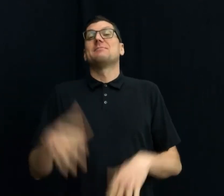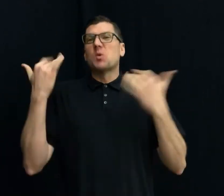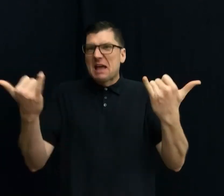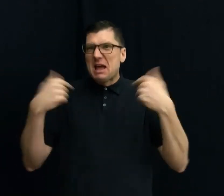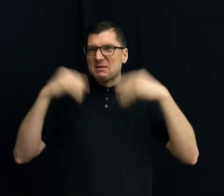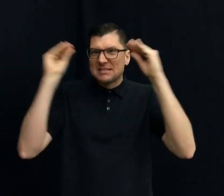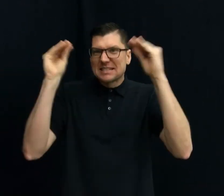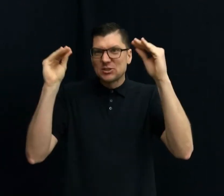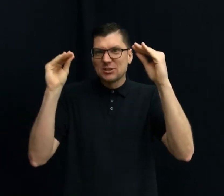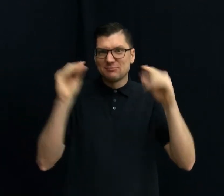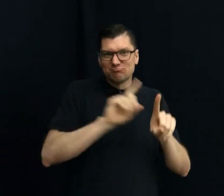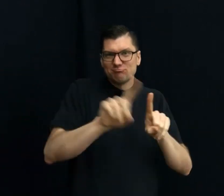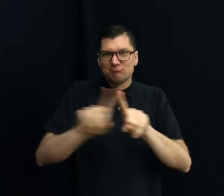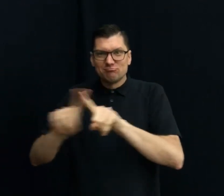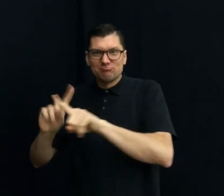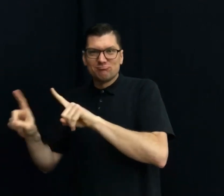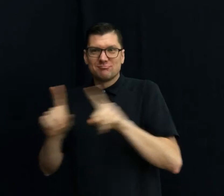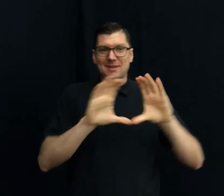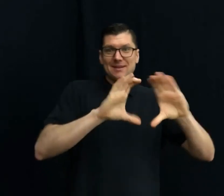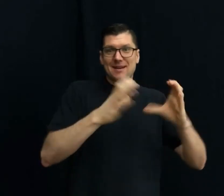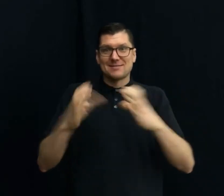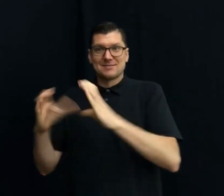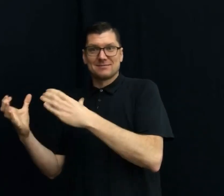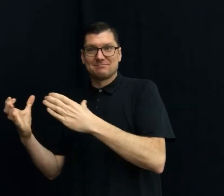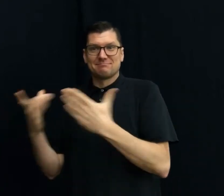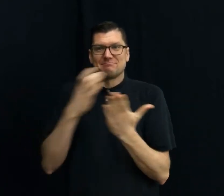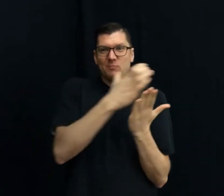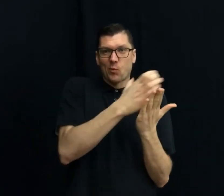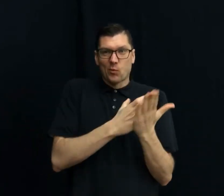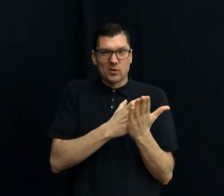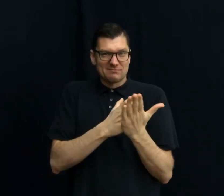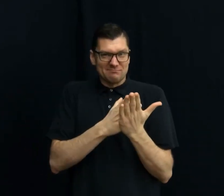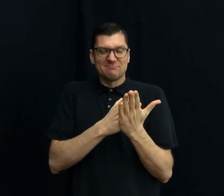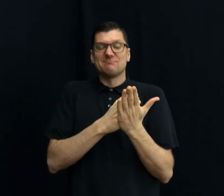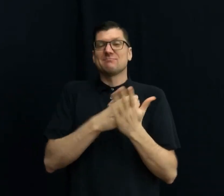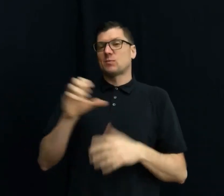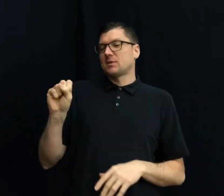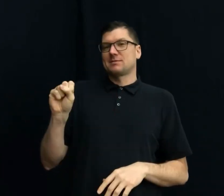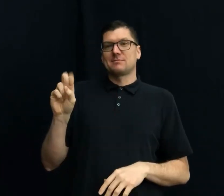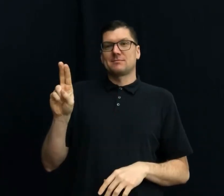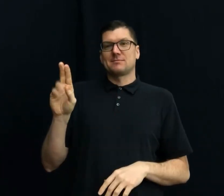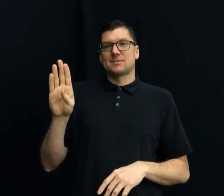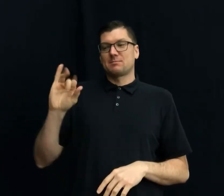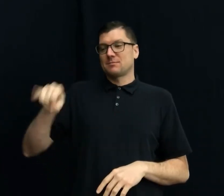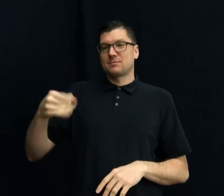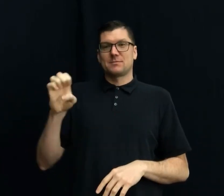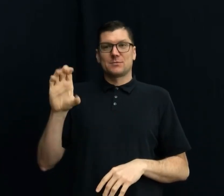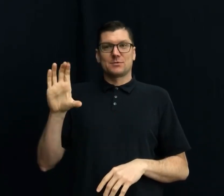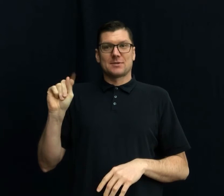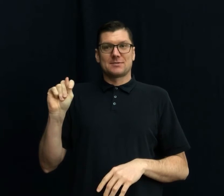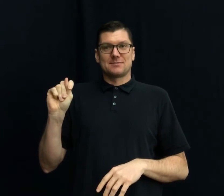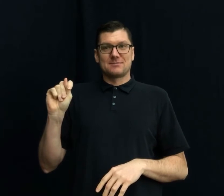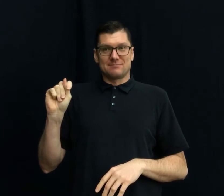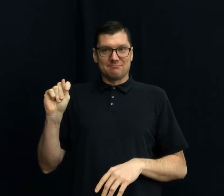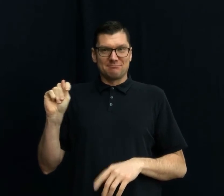Now I will teach all different classes/courses/S.U.B.J.E.C.T.